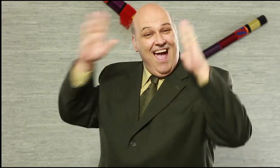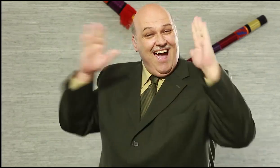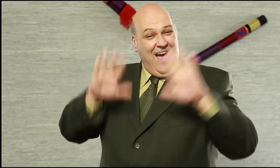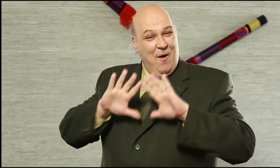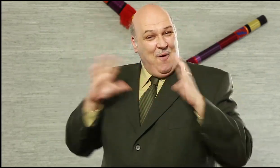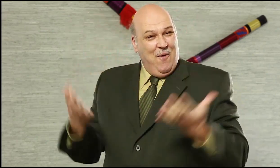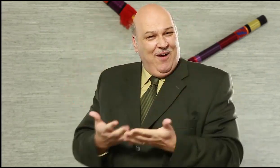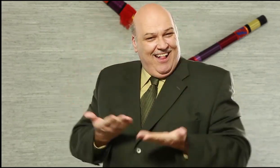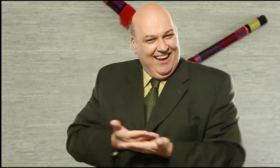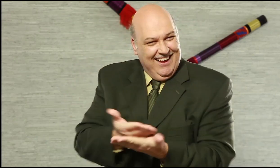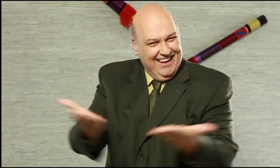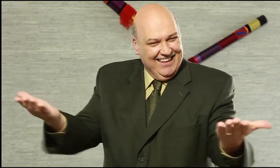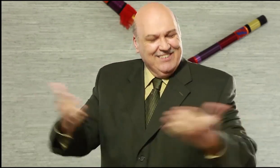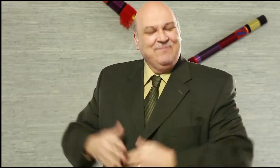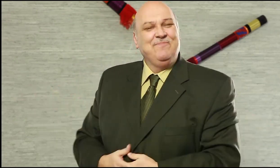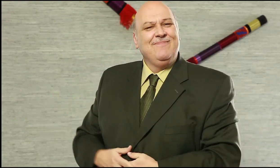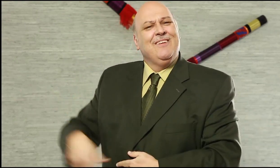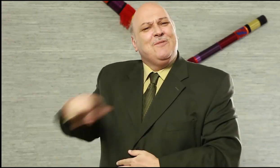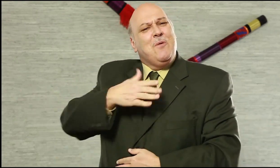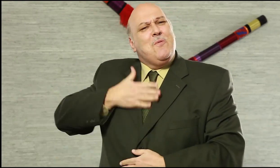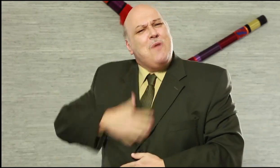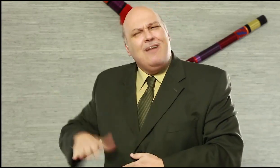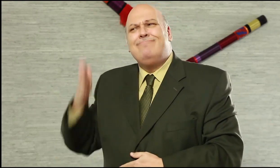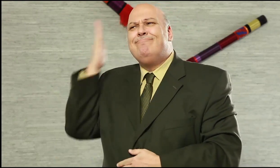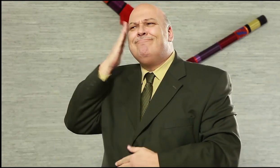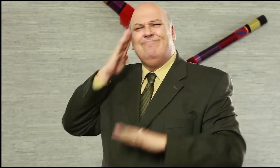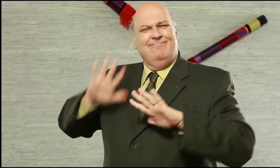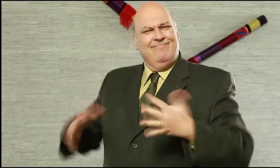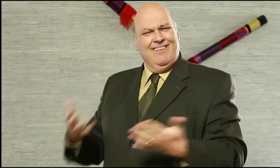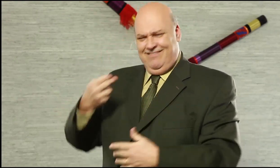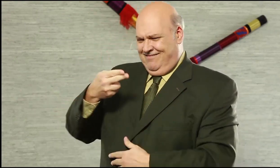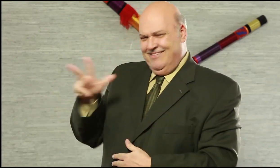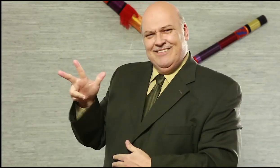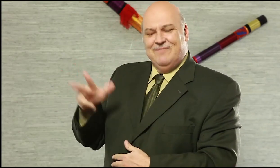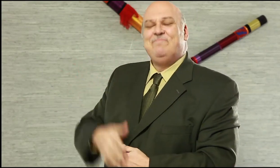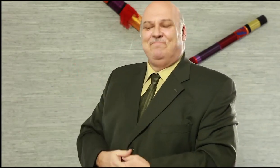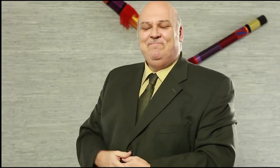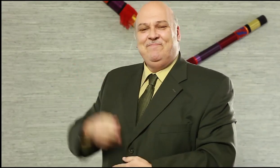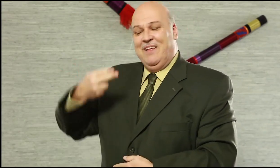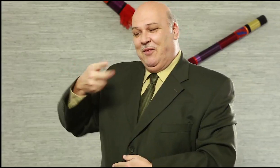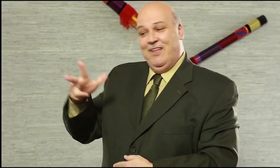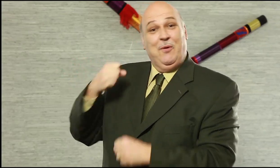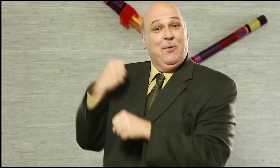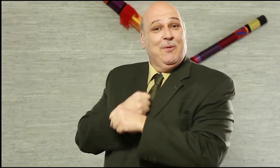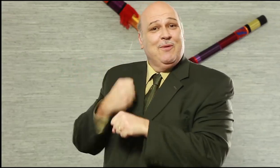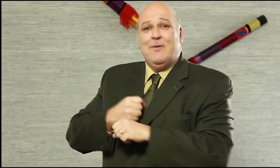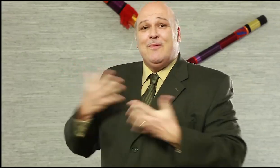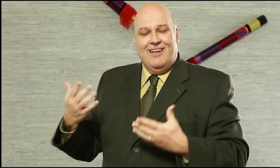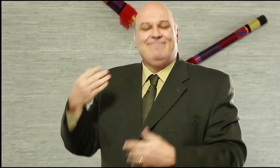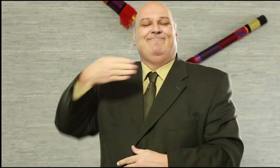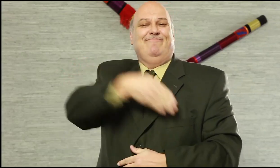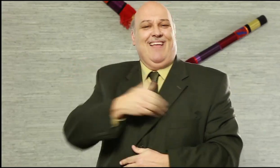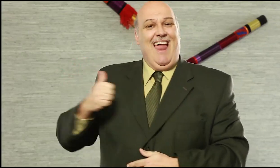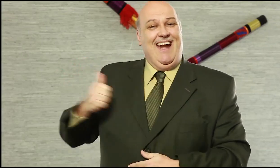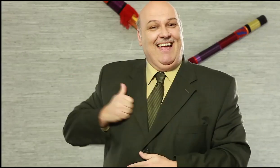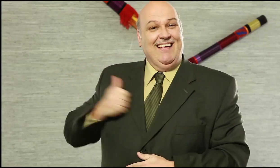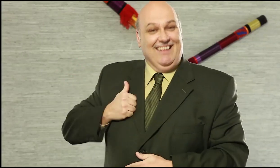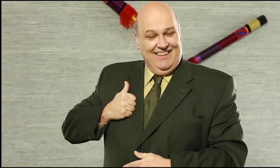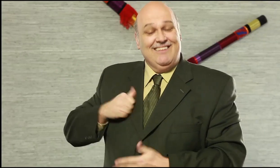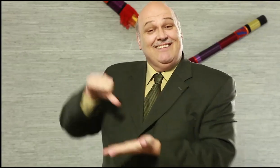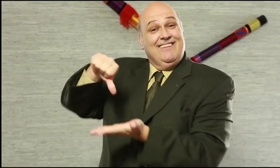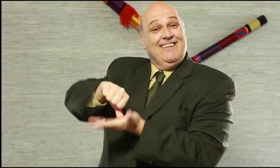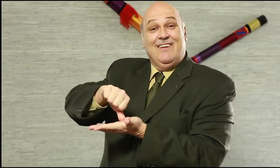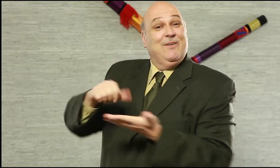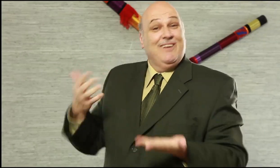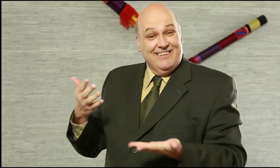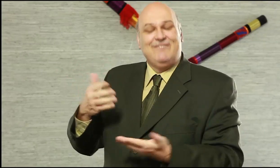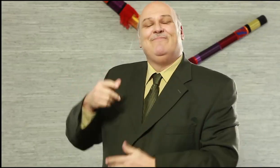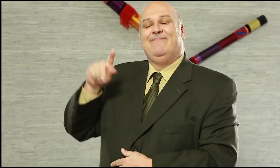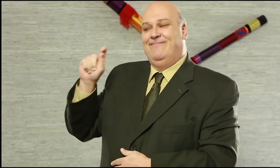Hi everyone! I would like to tell you